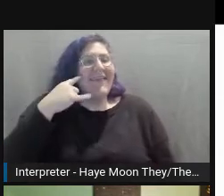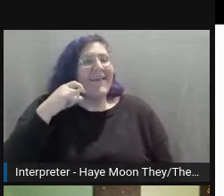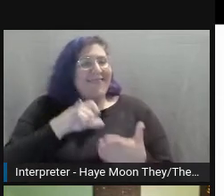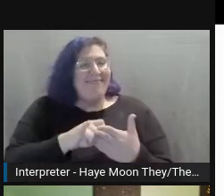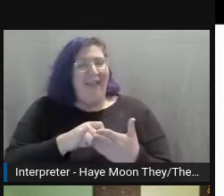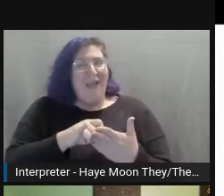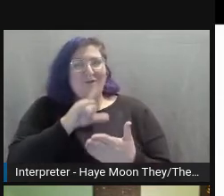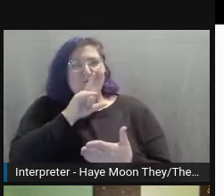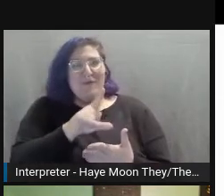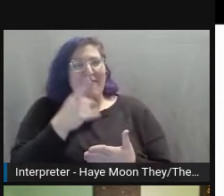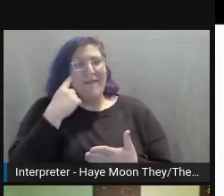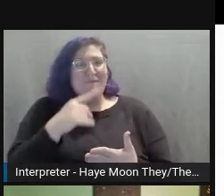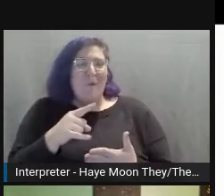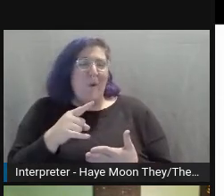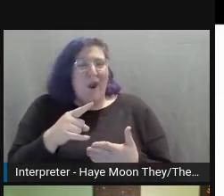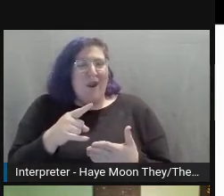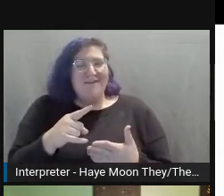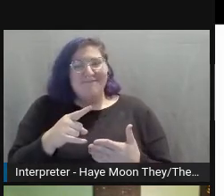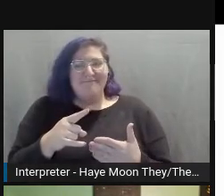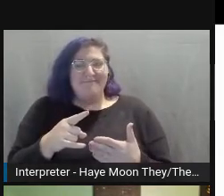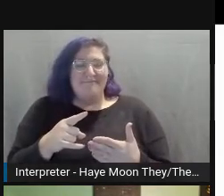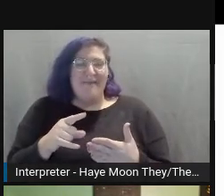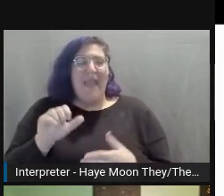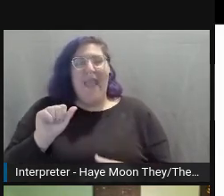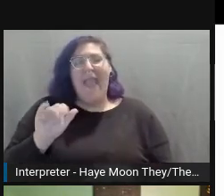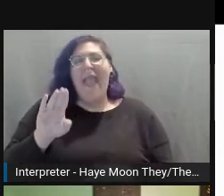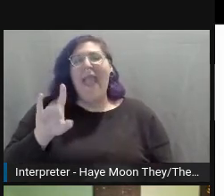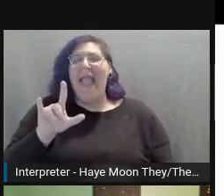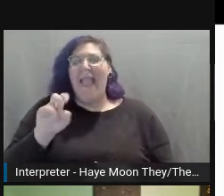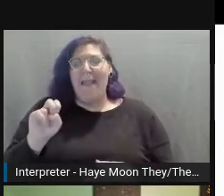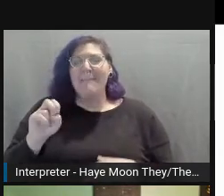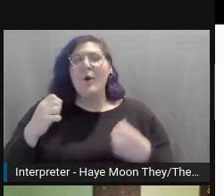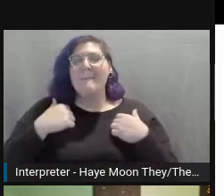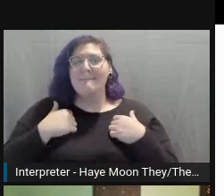and just being in a public place, it's also a really great way